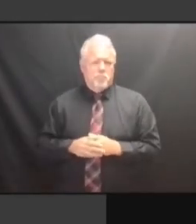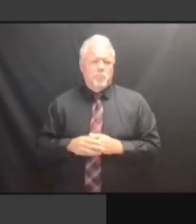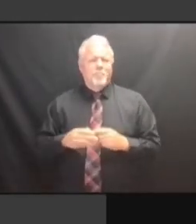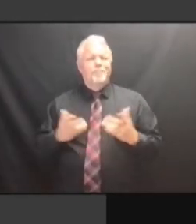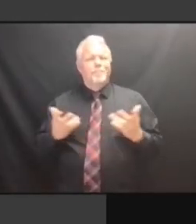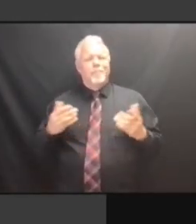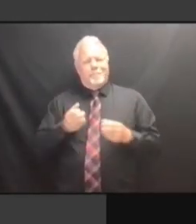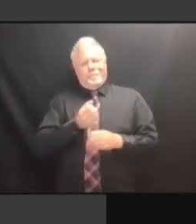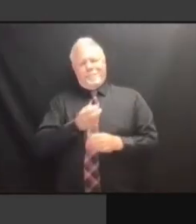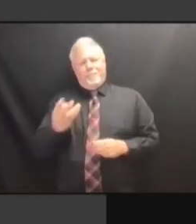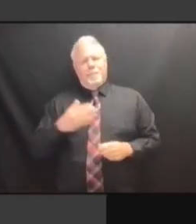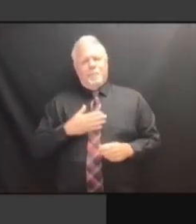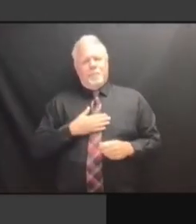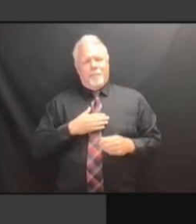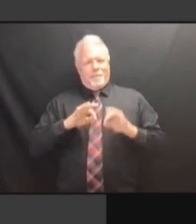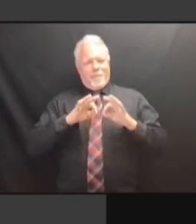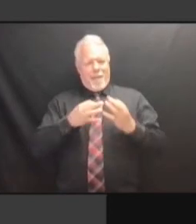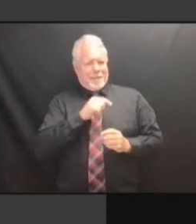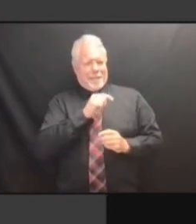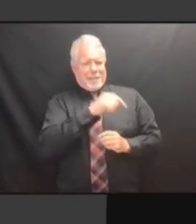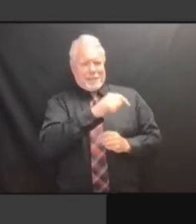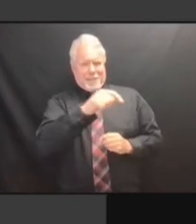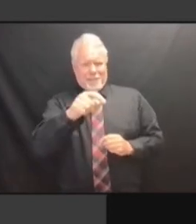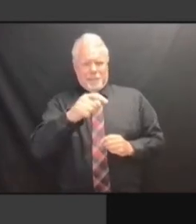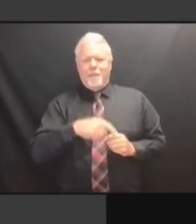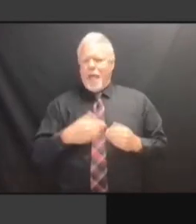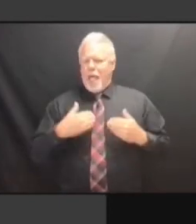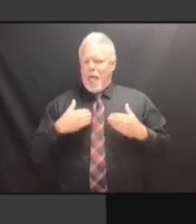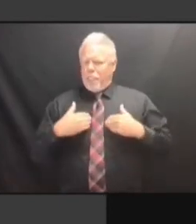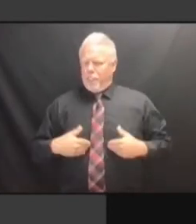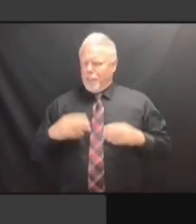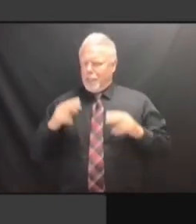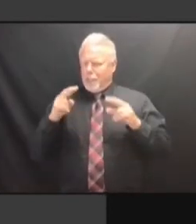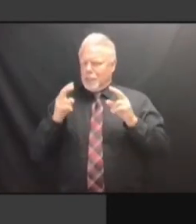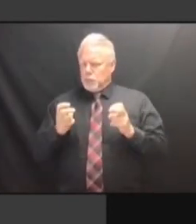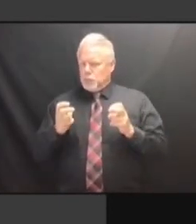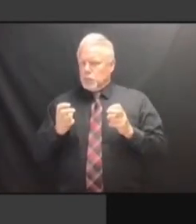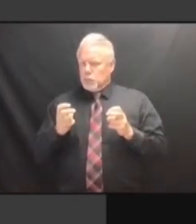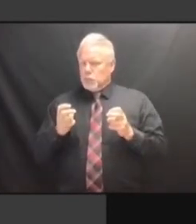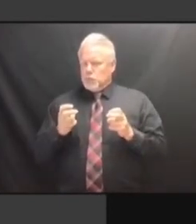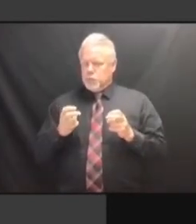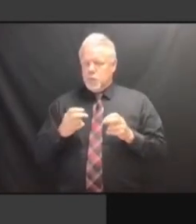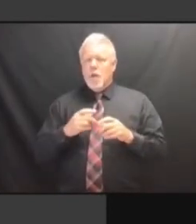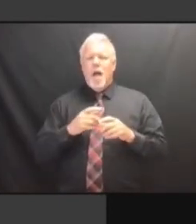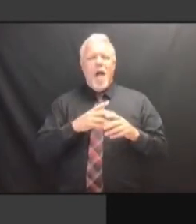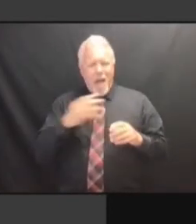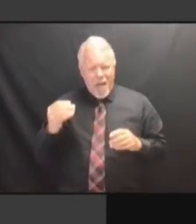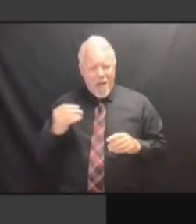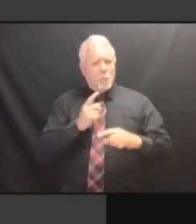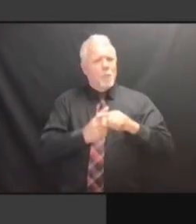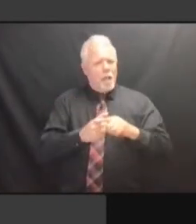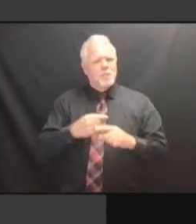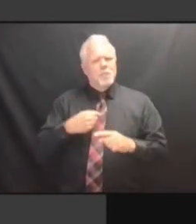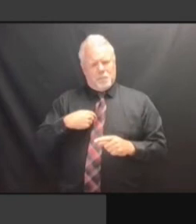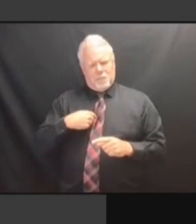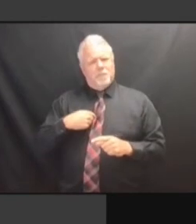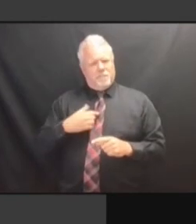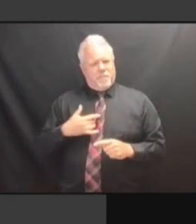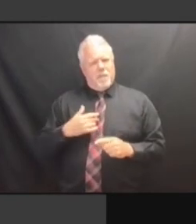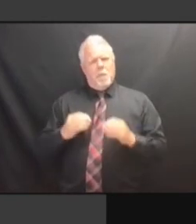MUCH MORE PRODUCTIVE AT HOME. >> THAT'S WHAT A LOT MUCH MORE PRODUCTIVE AT HOME. >> THAT'S WHAT A LOT OF THAT'S WHAT A LOT OF THAT'S WHAT A LOT OF CORPORATIONS THAT'S WHAT A LOT OF CORPORATIONS FIND. CORPORATIONS FIND. CORPORATIONS FIND. >> CORPORATIONS FIND. >> THERE CORPORATIONS FIND. >> THERE ARE CORPORATIONS FIND. >> THERE ARE TIMES CORPORATIONS FIND. >> THERE ARE TIMES WHEN CORPORATIONS FIND. >> THERE ARE TIMES WHEN YOU THERE ARE TIMES WHEN YOU THERE ARE TIMES WHEN YOU PHYSICALLY THERE ARE TIMES WHEN YOU PHYSICALLY HAVE THERE ARE TIMES WHEN YOU PHYSICALLY HAVE TO THERE ARE TIMES WHEN YOU PHYSICALLY HAVE TO BE THERE ARE TIMES WHEN YOU PHYSICALLY HAVE TO BE HERE THERE ARE TIMES WHEN YOU PHYSICALLY HAVE TO BE HERE AND PHYSICALLY HAVE TO BE HERE AND PHYSICALLY HAVE TO BE HERE AND HAVE PHYSICALLY HAVE TO BE HERE AND HAVE A PHYSICALLY HAVE TO BE HERE AND HAVE A PLACE PHYSICALLY HAVE TO BE HERE AND HAVE A PLACE IN PHYSICALLY HAVE TO BE HERE AND HAVE A PLACE IN THE PHYSICALLY HAVE TO BE HERE AND HAVE A PLACE IN THE BUILDING. HAVE A PLACE IN THE BUILDING. HAVE A PLACE IN THE BUILDING. IT HAVE A PLACE IN THE BUILDING. IT JUST HAVE A PLACE IN THE BUILDING. IT JUST DOESN'T HAVE A PLACE IN THE BUILDING. IT JUST DOESN'T HAVE HAVE A PLACE IN THE BUILDING. IT JUST DOESN'T HAVE TO HAVE A PLACE IN THE BUILDING. IT JUST DOESN'T HAVE TO BE HAVE A PLACE IN THE BUILDING. IT JUST DOESN'T HAVE TO BE AS IT JUST DOESN'T HAVE TO BE AS IT JUST DOESN'T HAVE TO BE AS EXTENSIVE IT JUST DOESN'T HAVE TO BE AS EXTENSIVE AS IT JUST DOESN'T HAVE TO BE AS EXTENSIVE AS THE IT JUST DOESN'T HAVE TO BE AS EXTENSIVE AS THE ONE